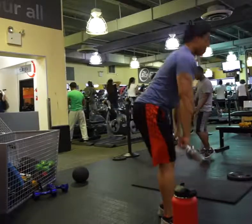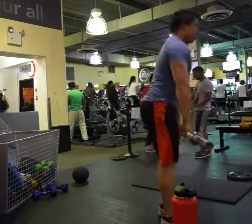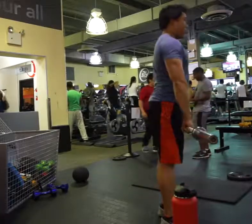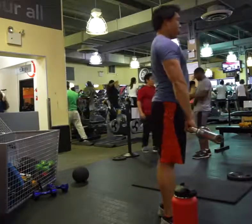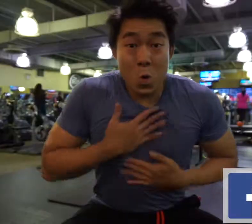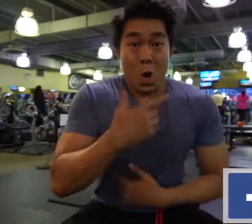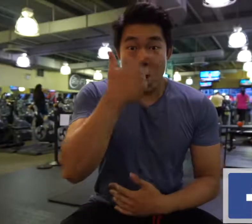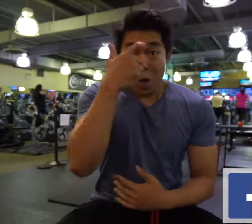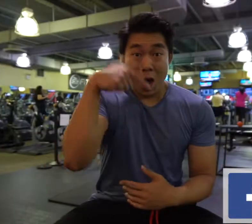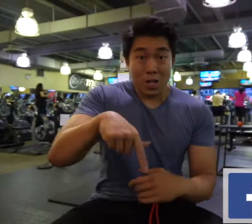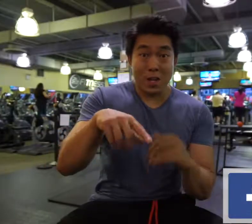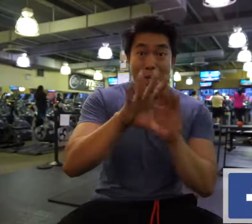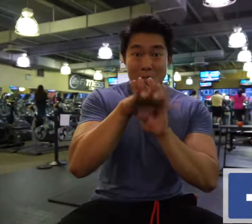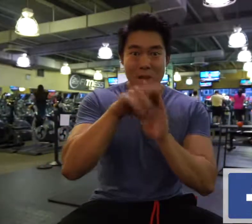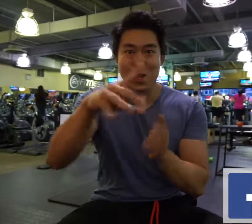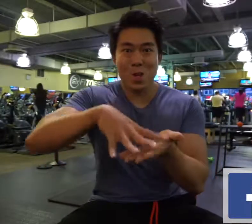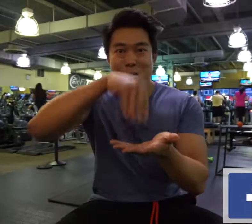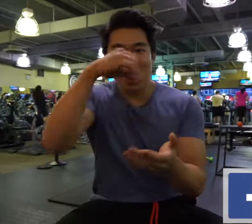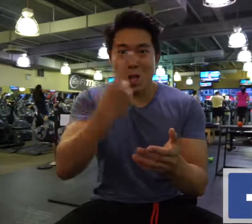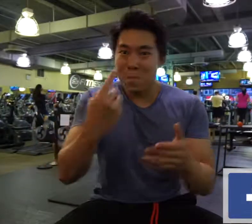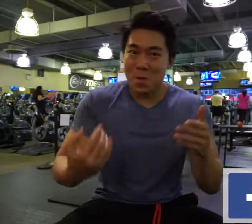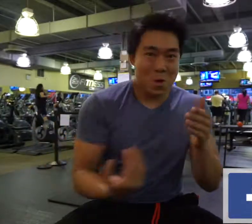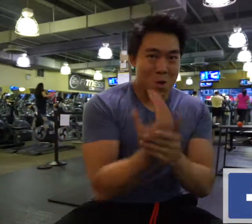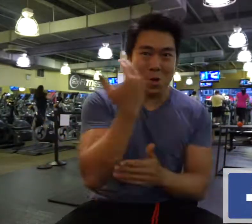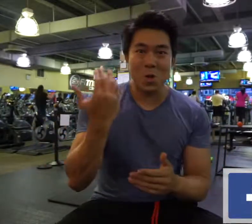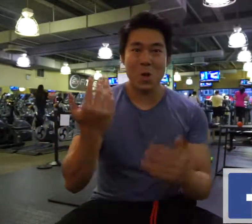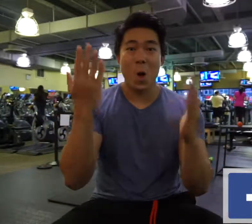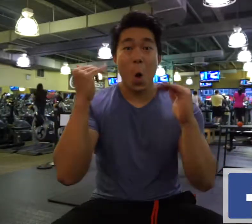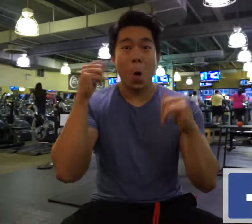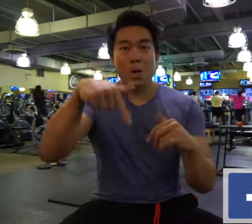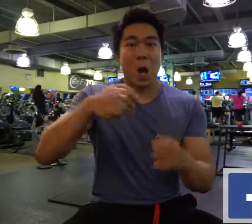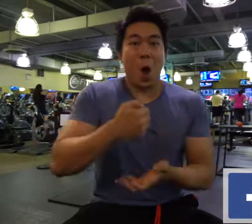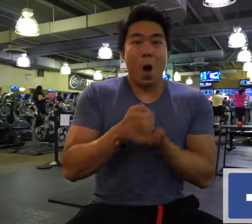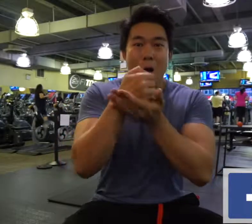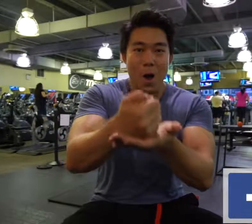Hope you enjoyed watching this video. Hope you learned something new and this is helpful.